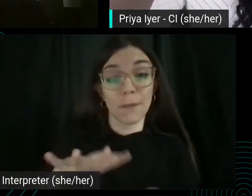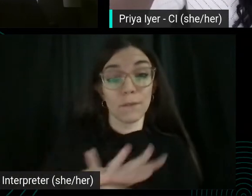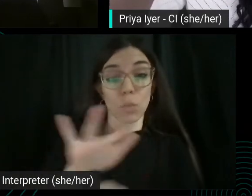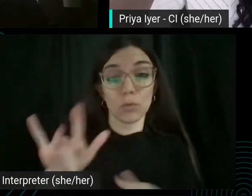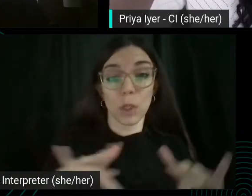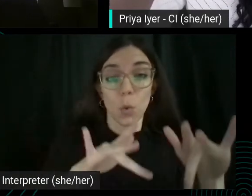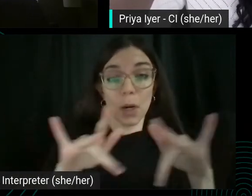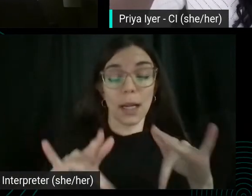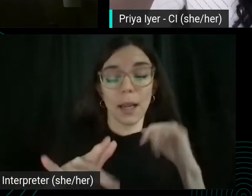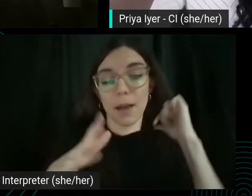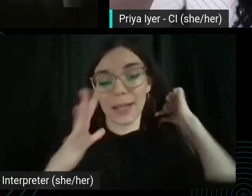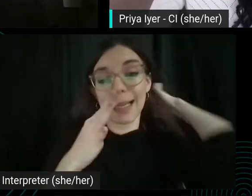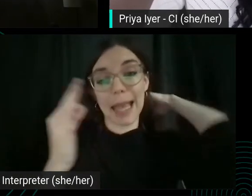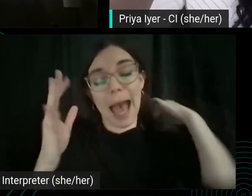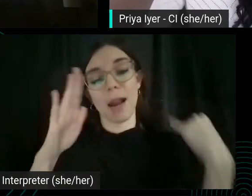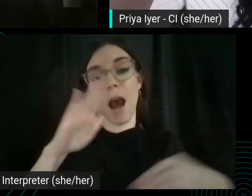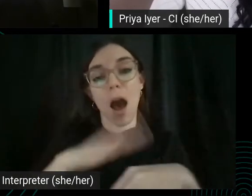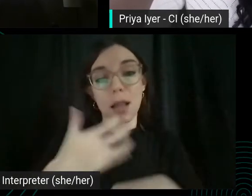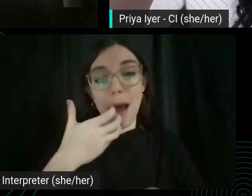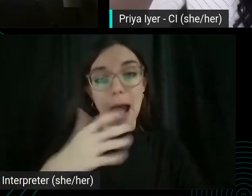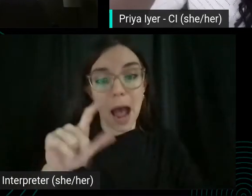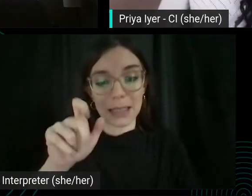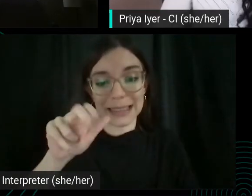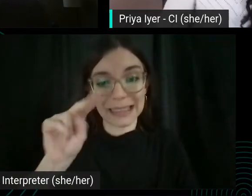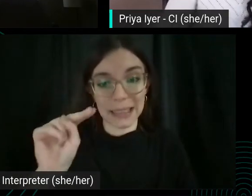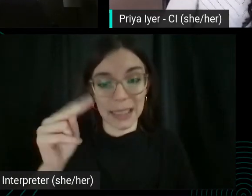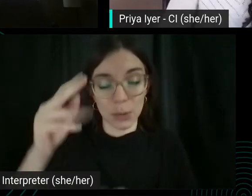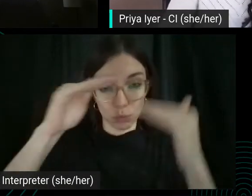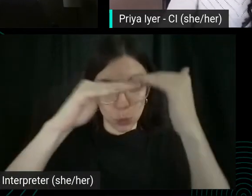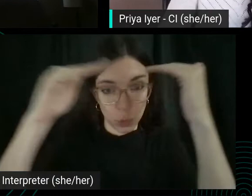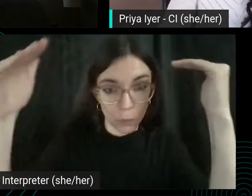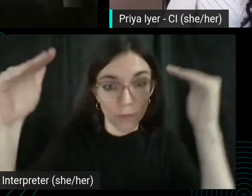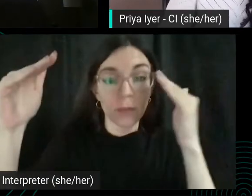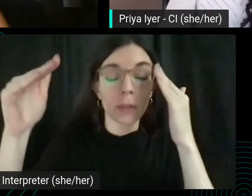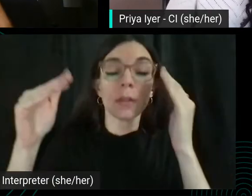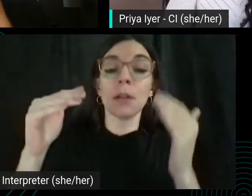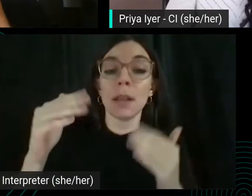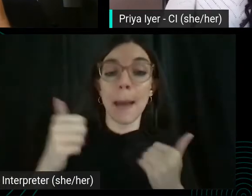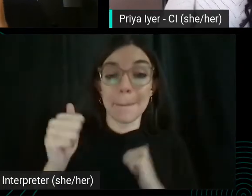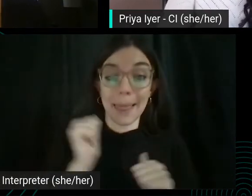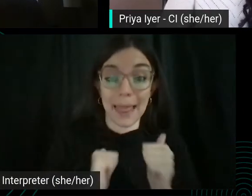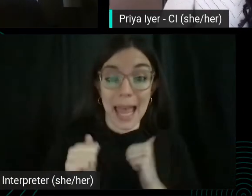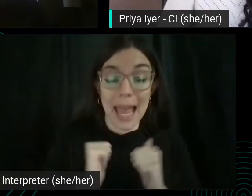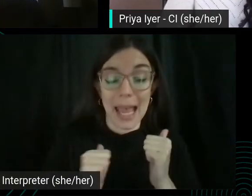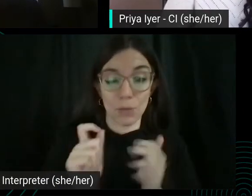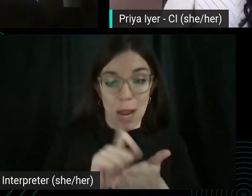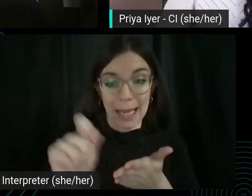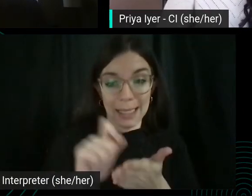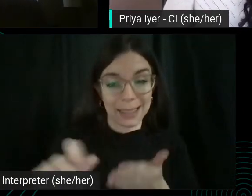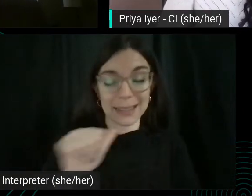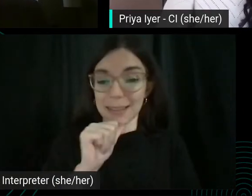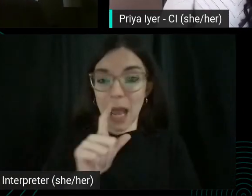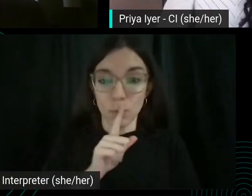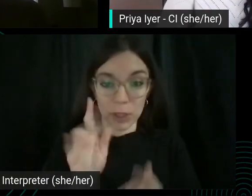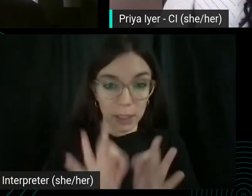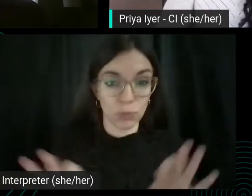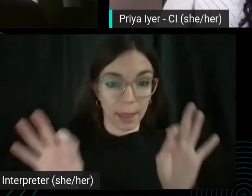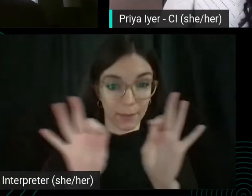playwriting isn't super relevant. So think about, you know, if someone searched for the tag and you